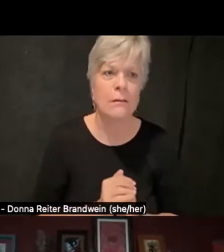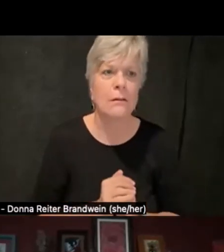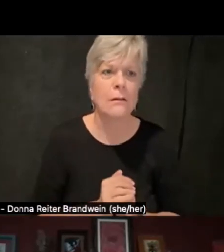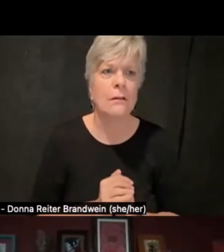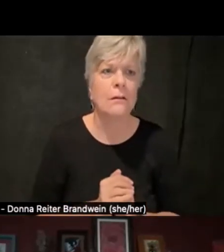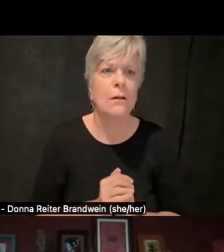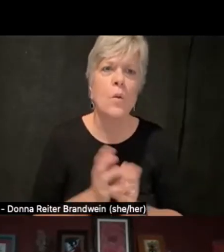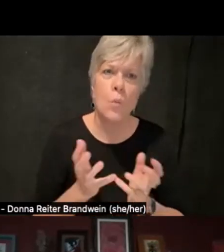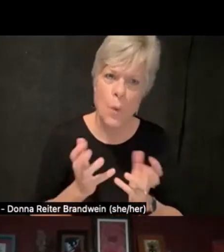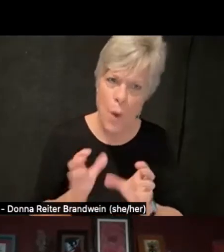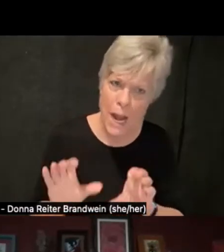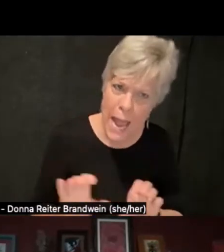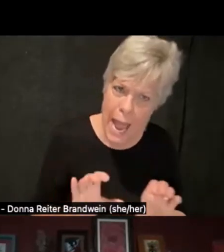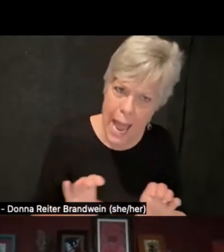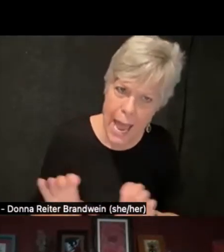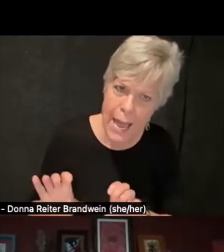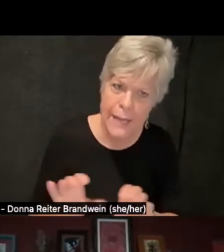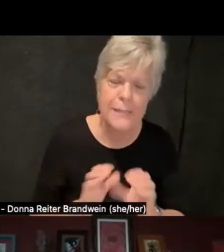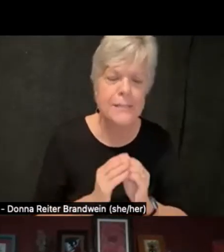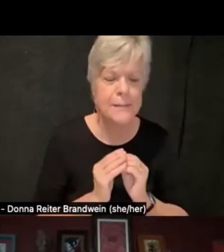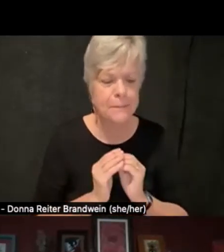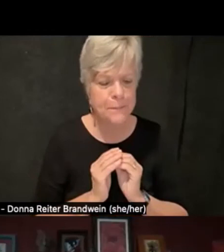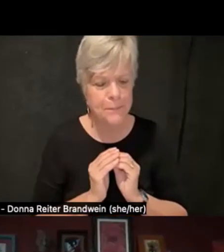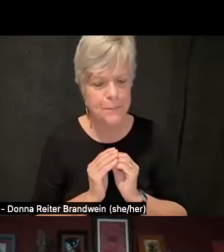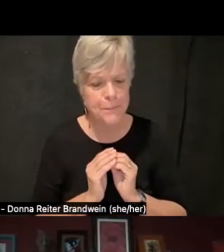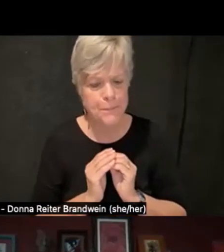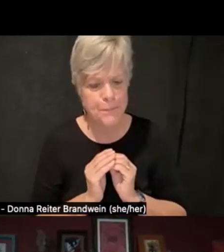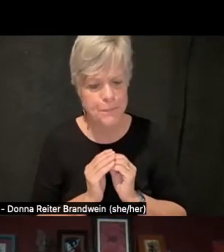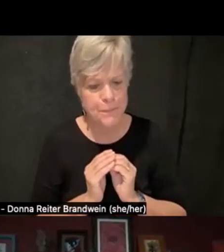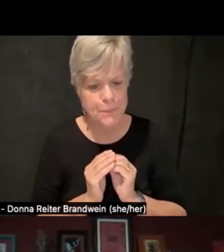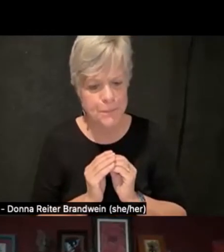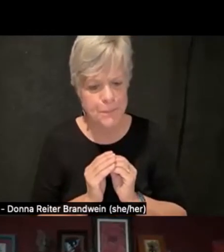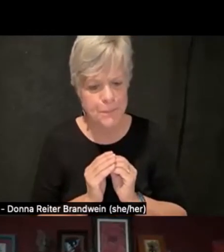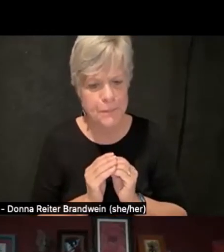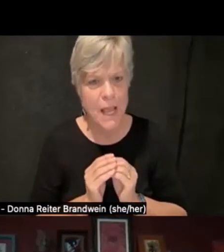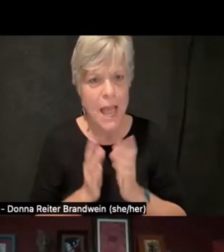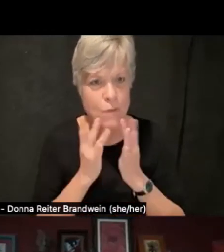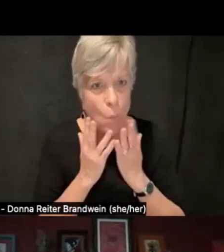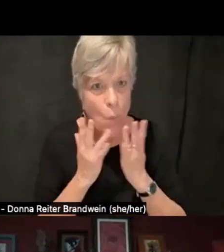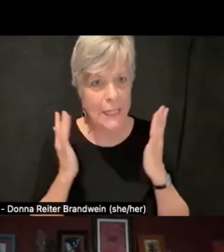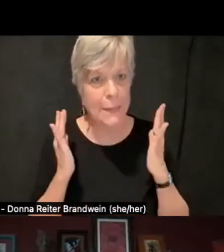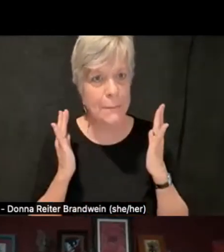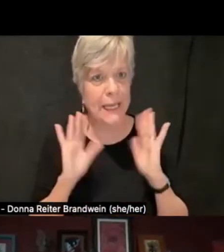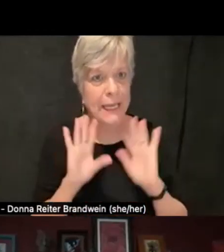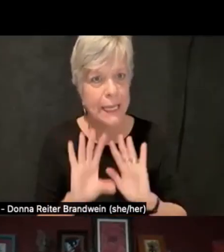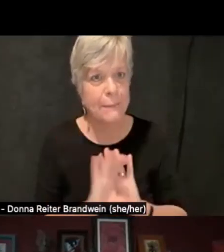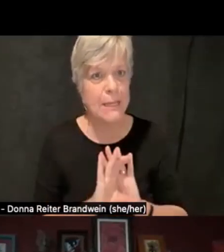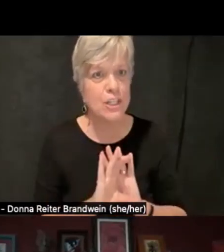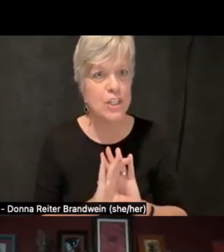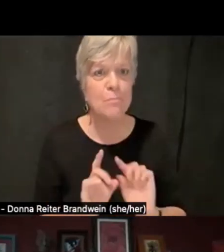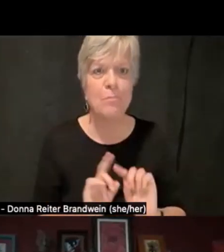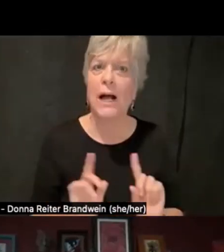we want to have a welcoming image, but at the same time,